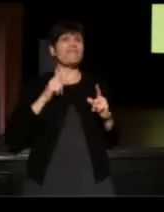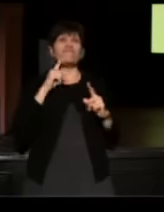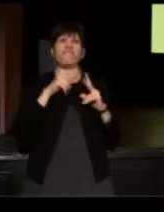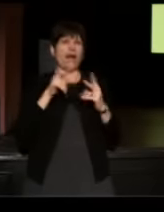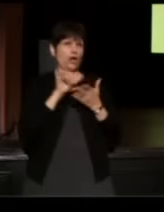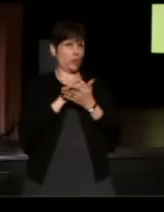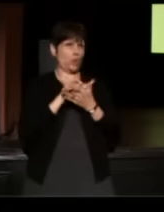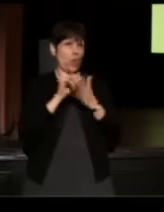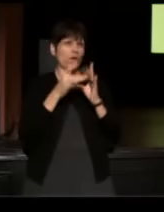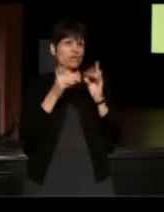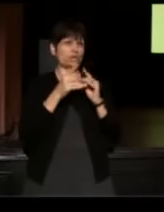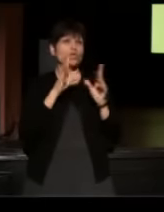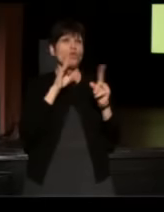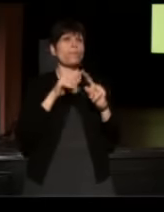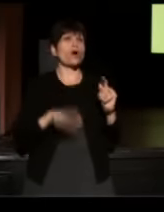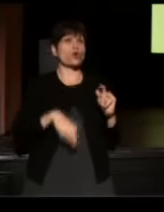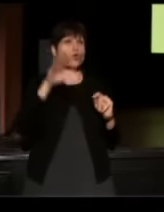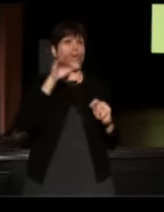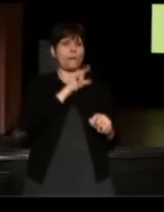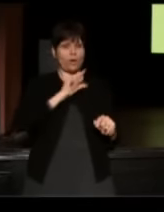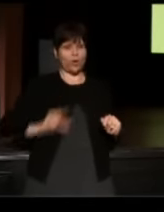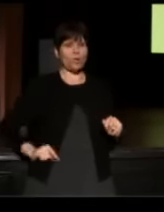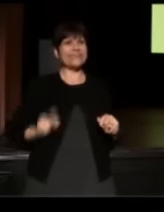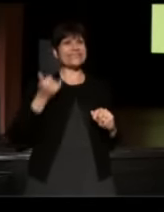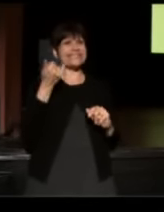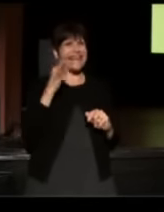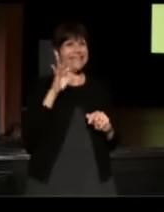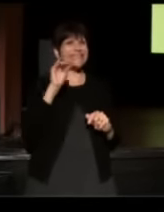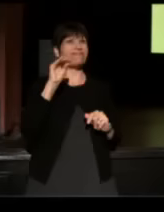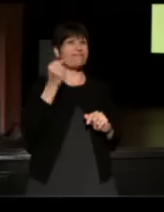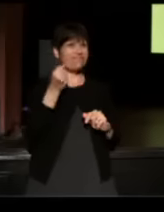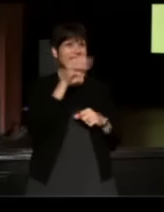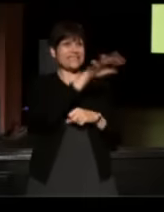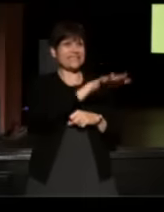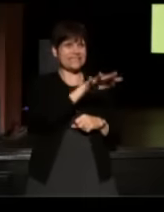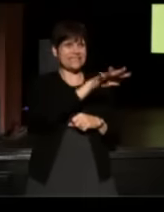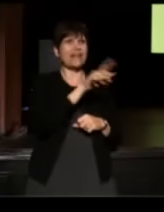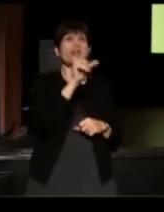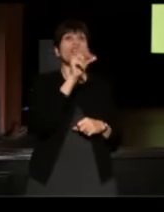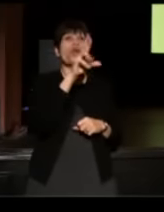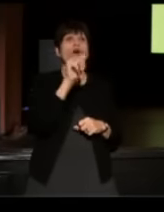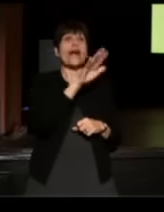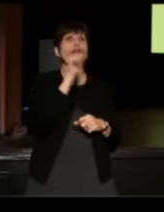to talk about growing up in Queens in the 1950s, so this is Laura and her daughter